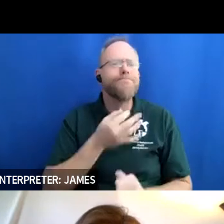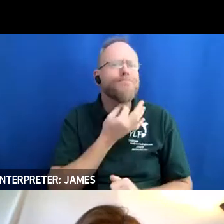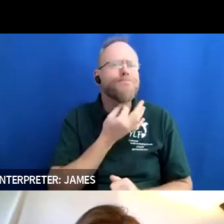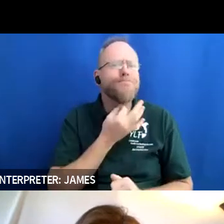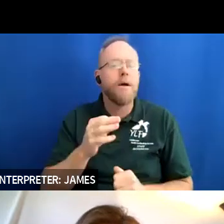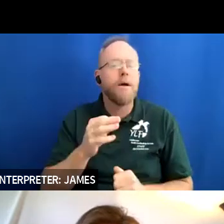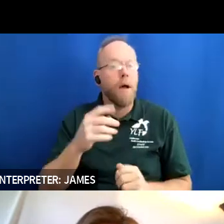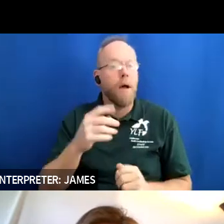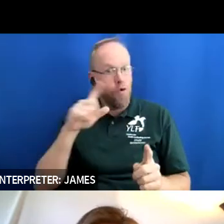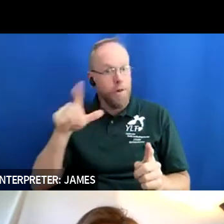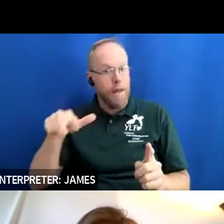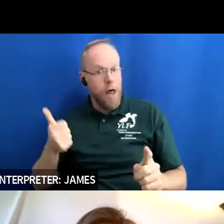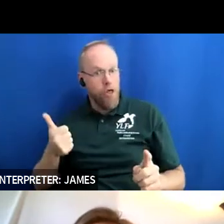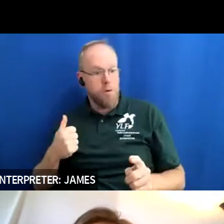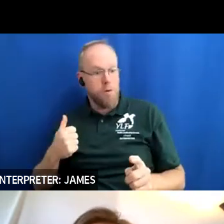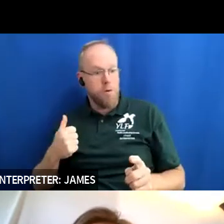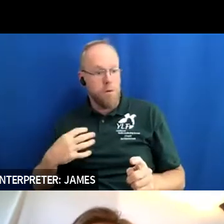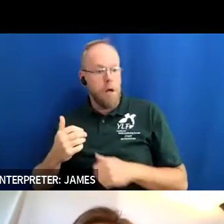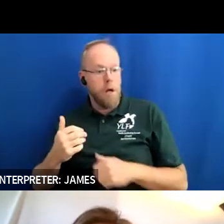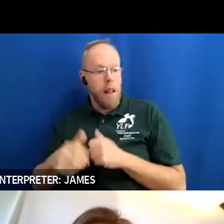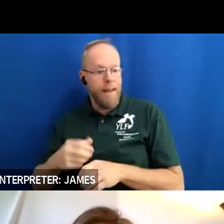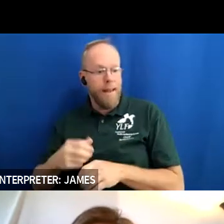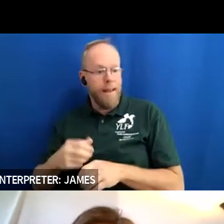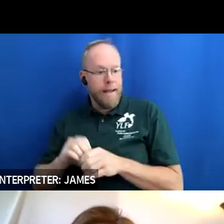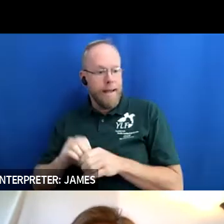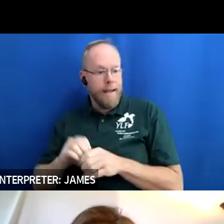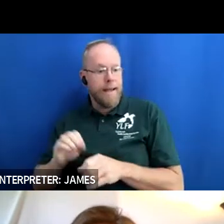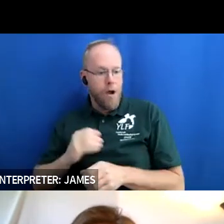make change in their own communities and so i've basically got a list of questions here that i'm